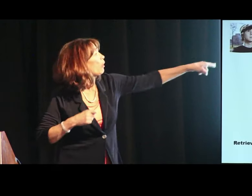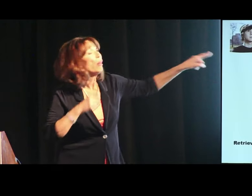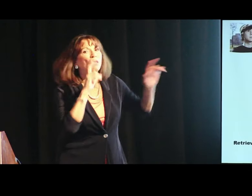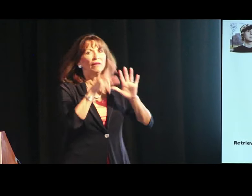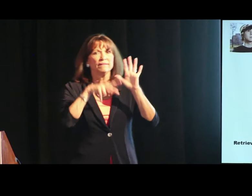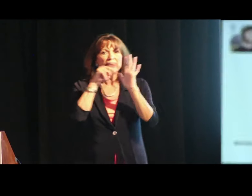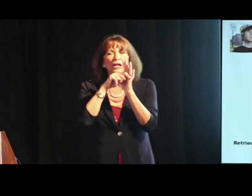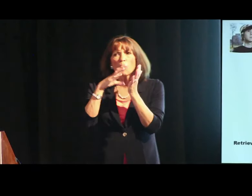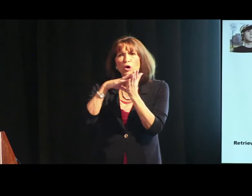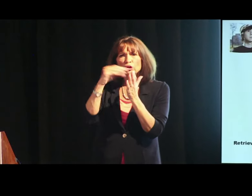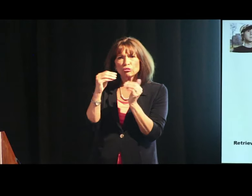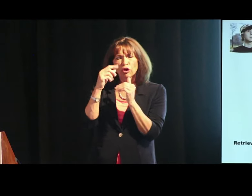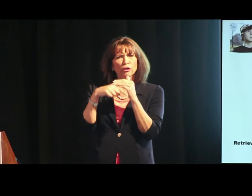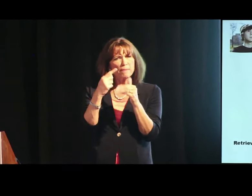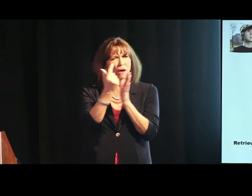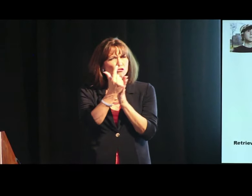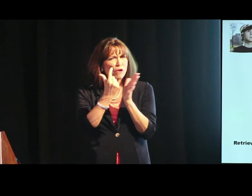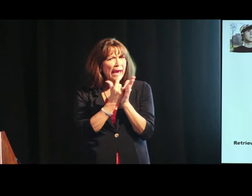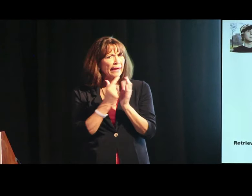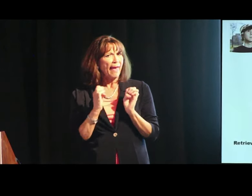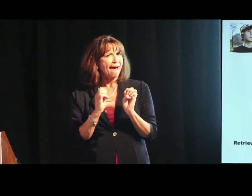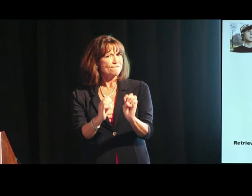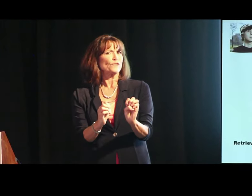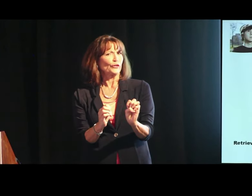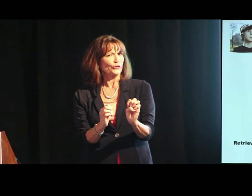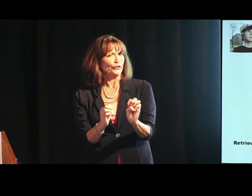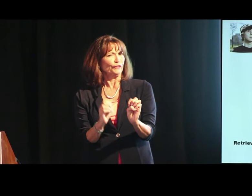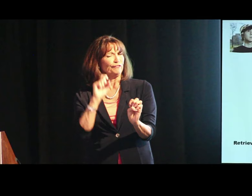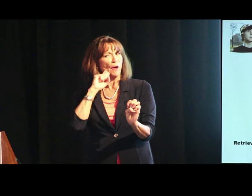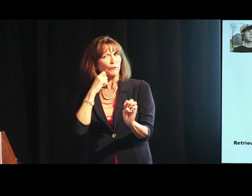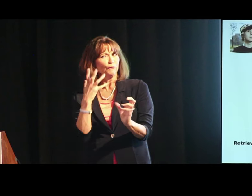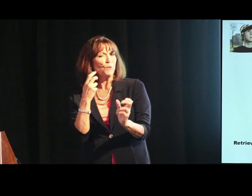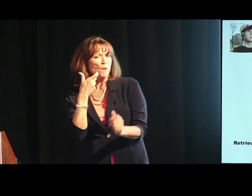And this is very cool to learn